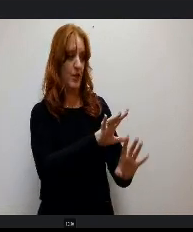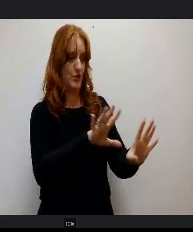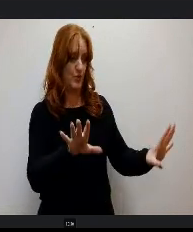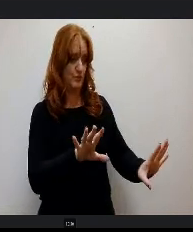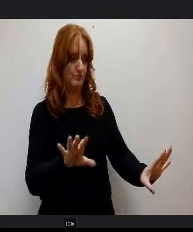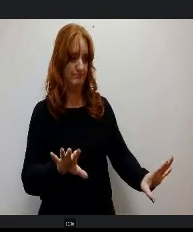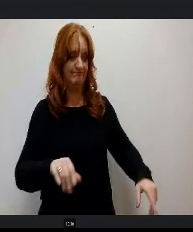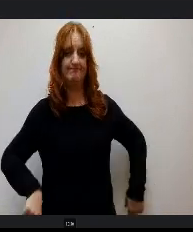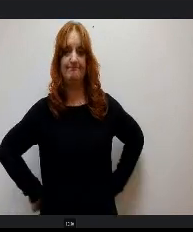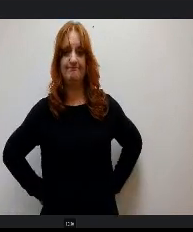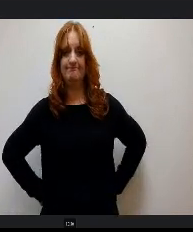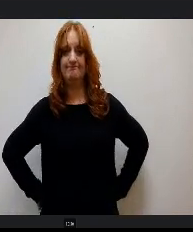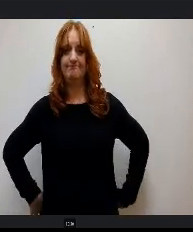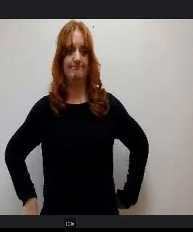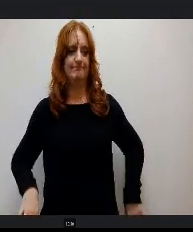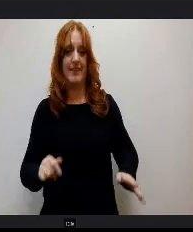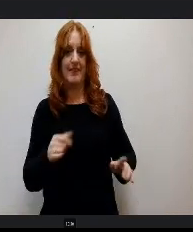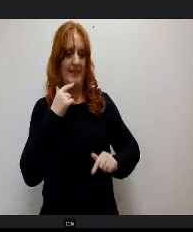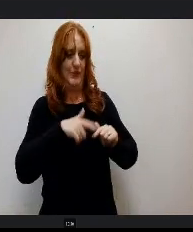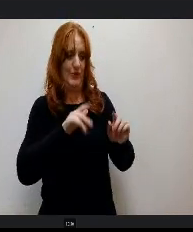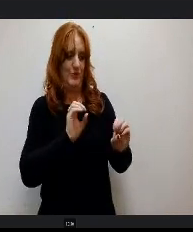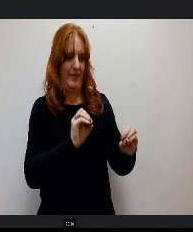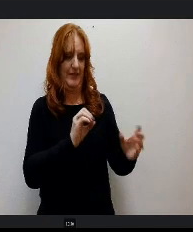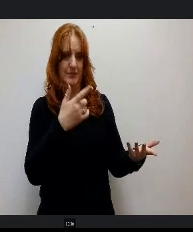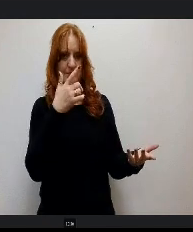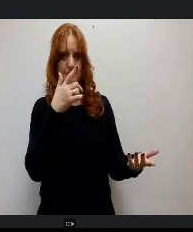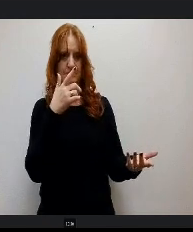t me from doing anything, 'cause I couldn't explain how